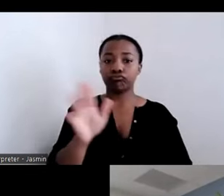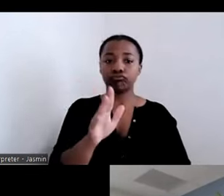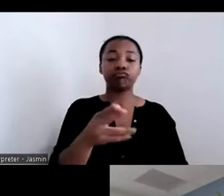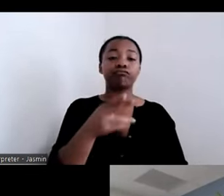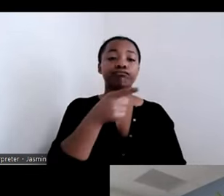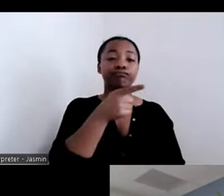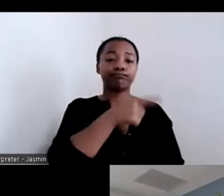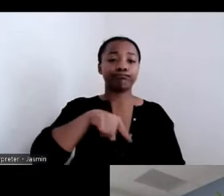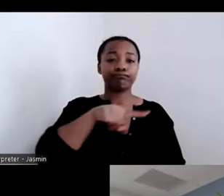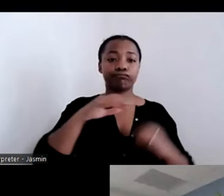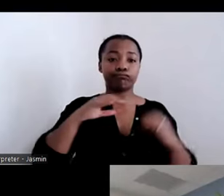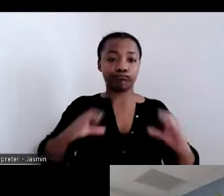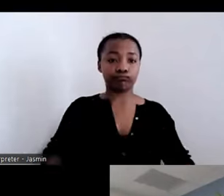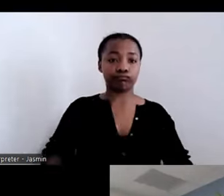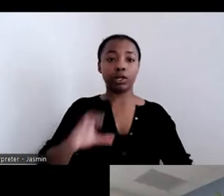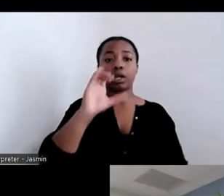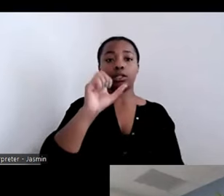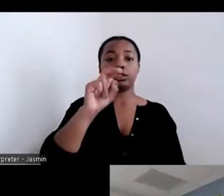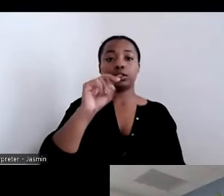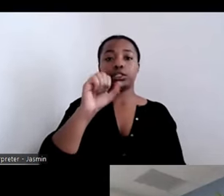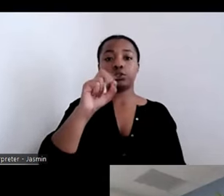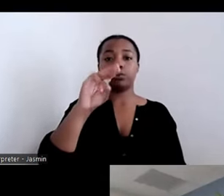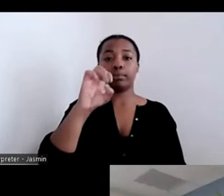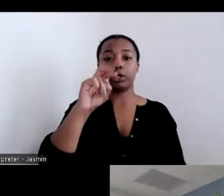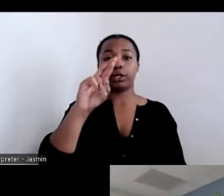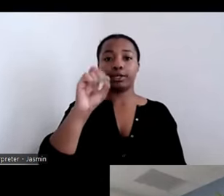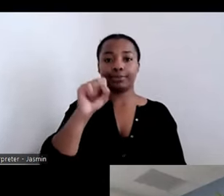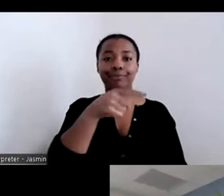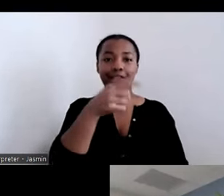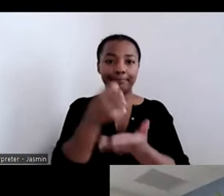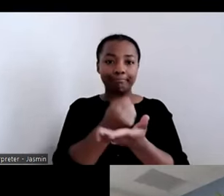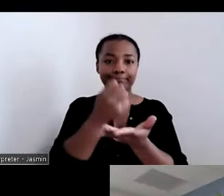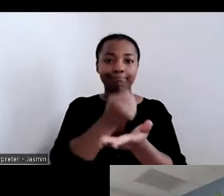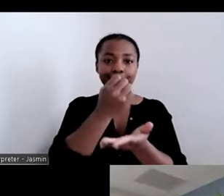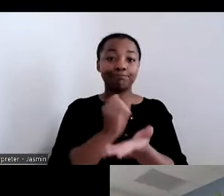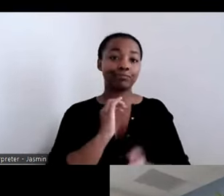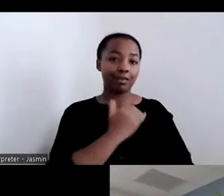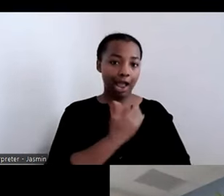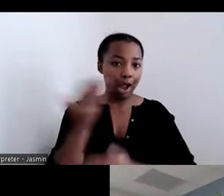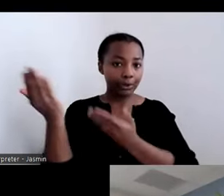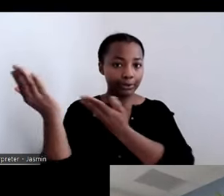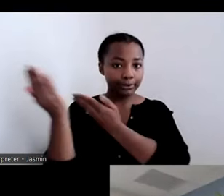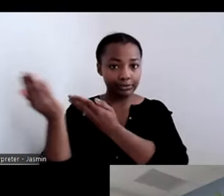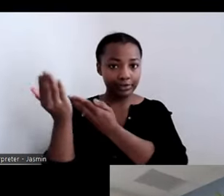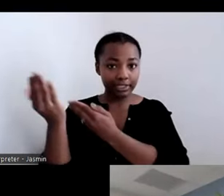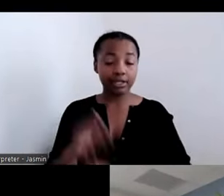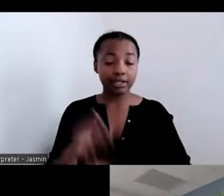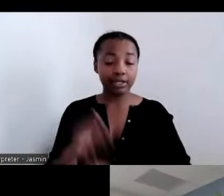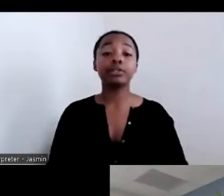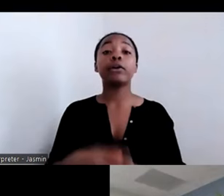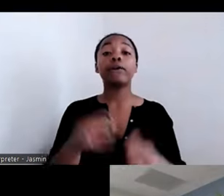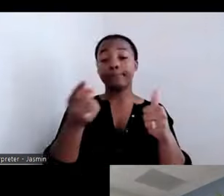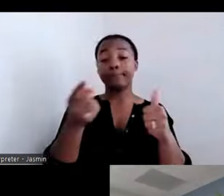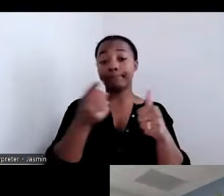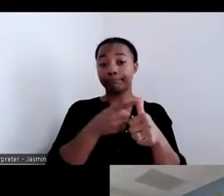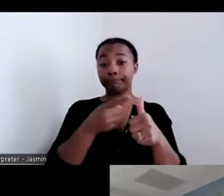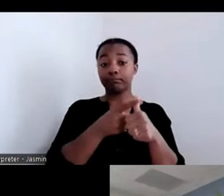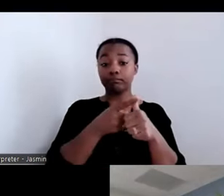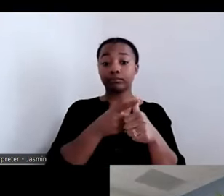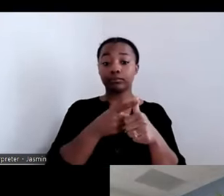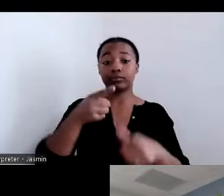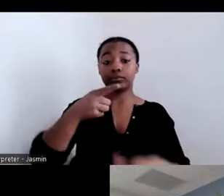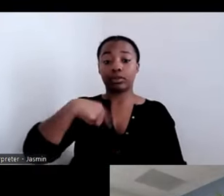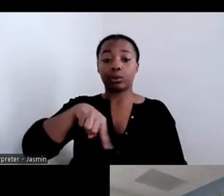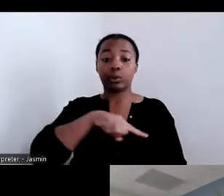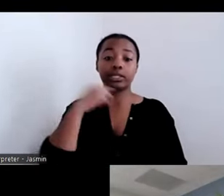our services. So one of the first things we do, when we get a referral from Alliance